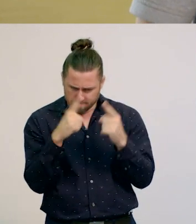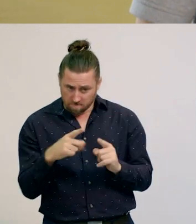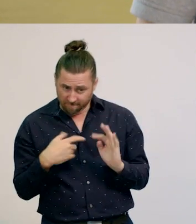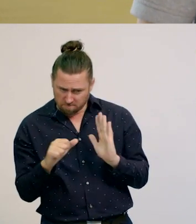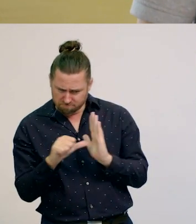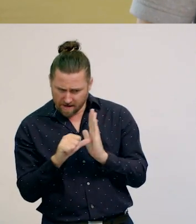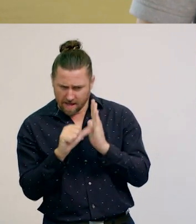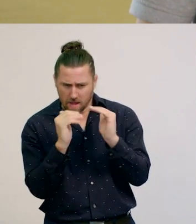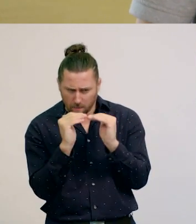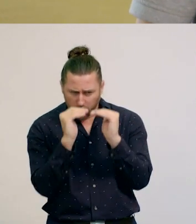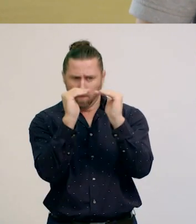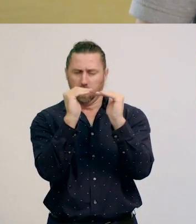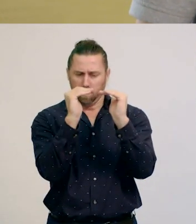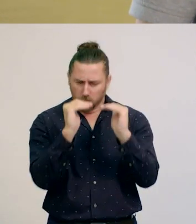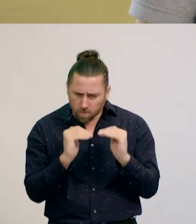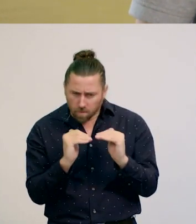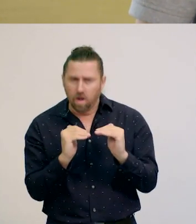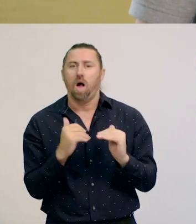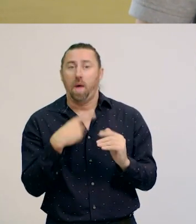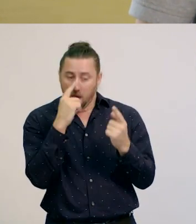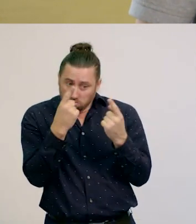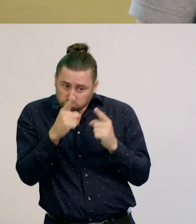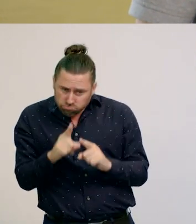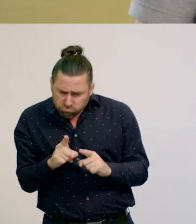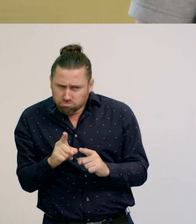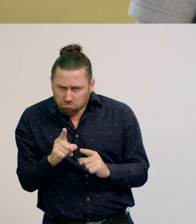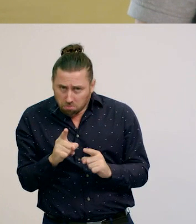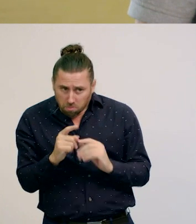we also use rounding to calculate the correct change.